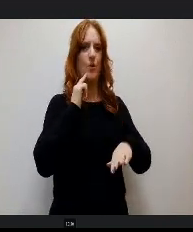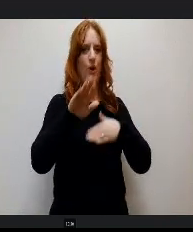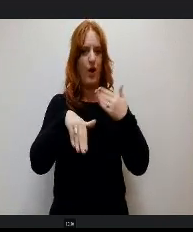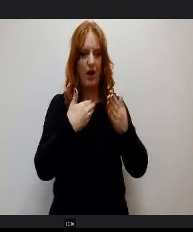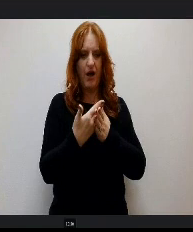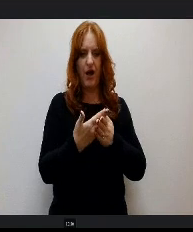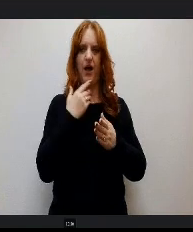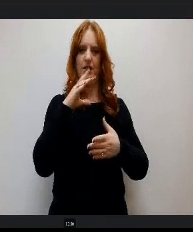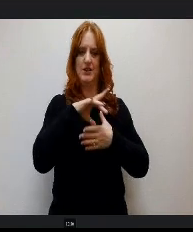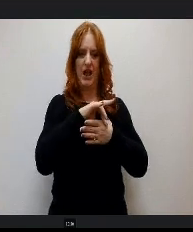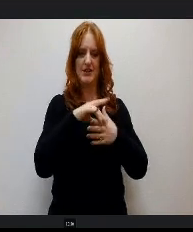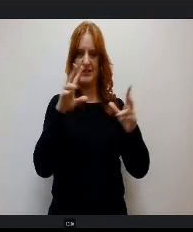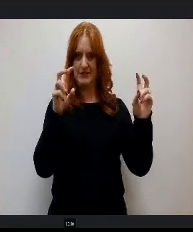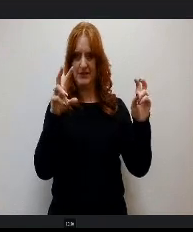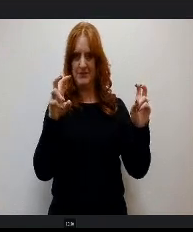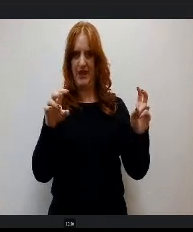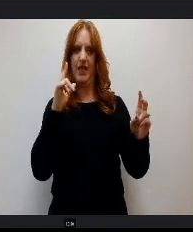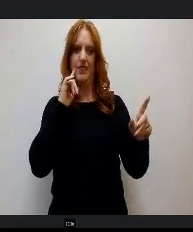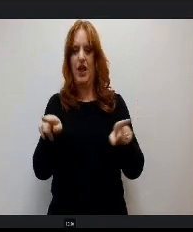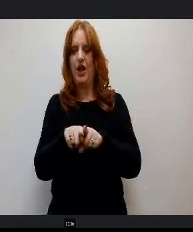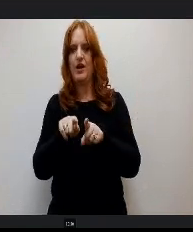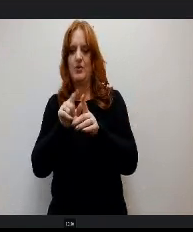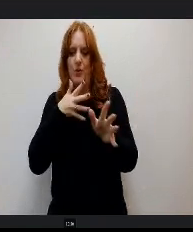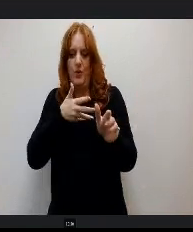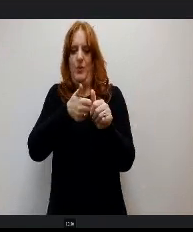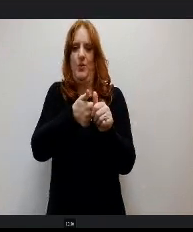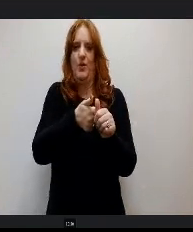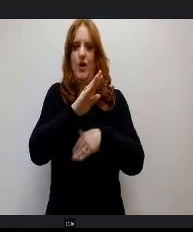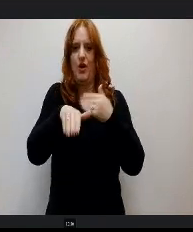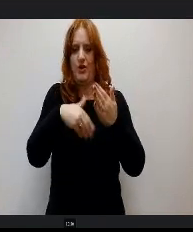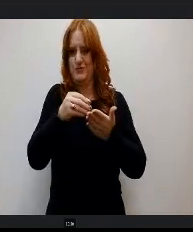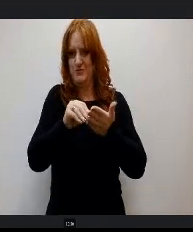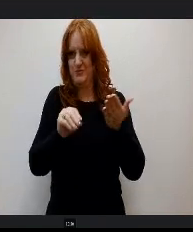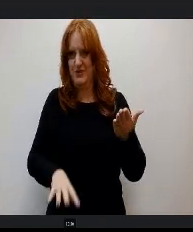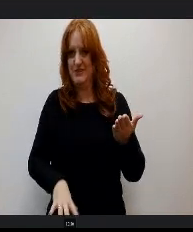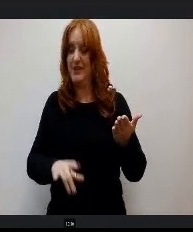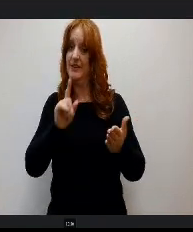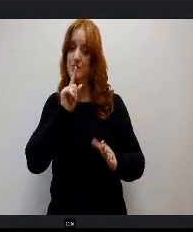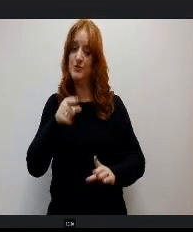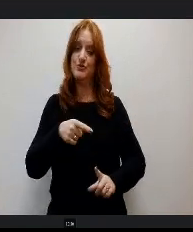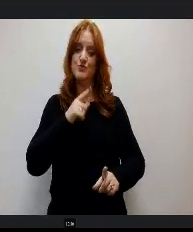been shown a closed learning gaps for all students. This is especially true for those who struggle, including